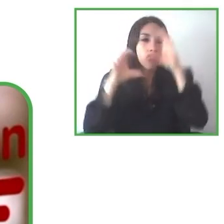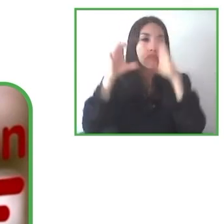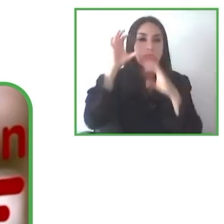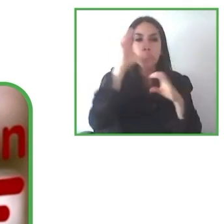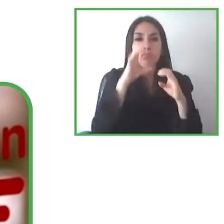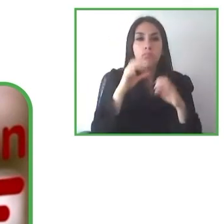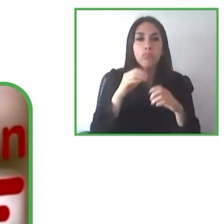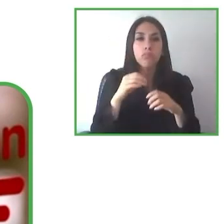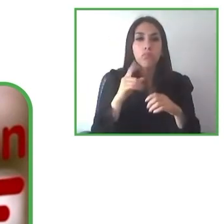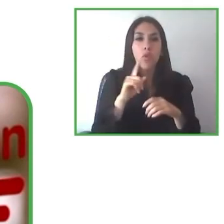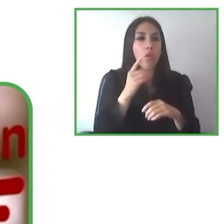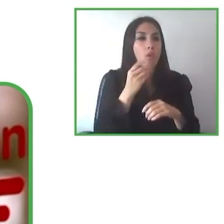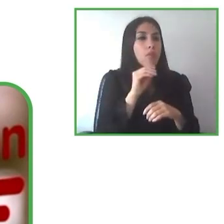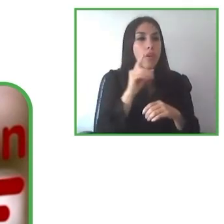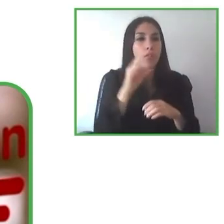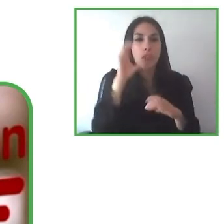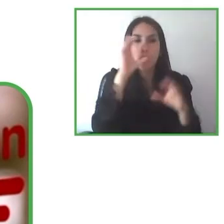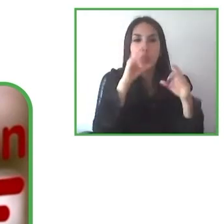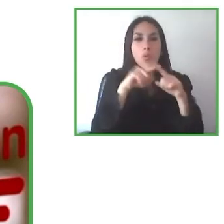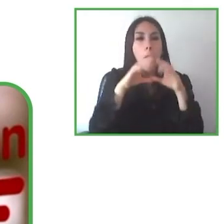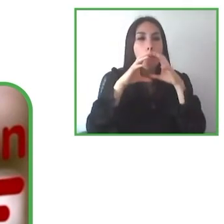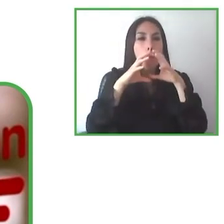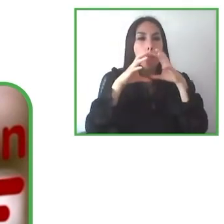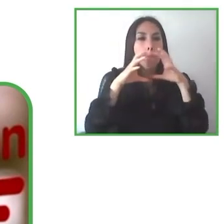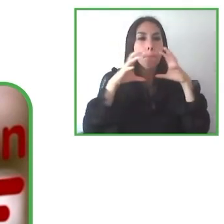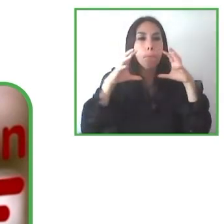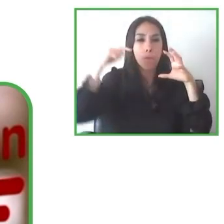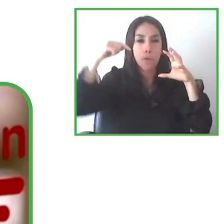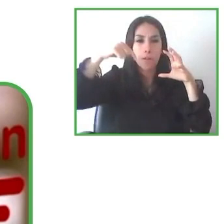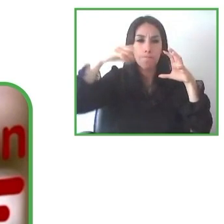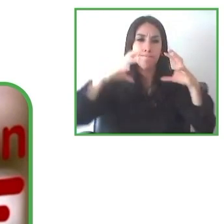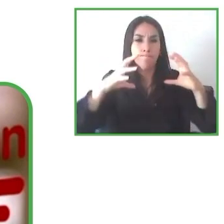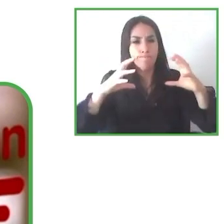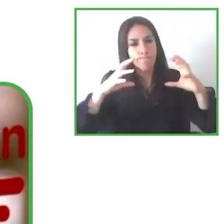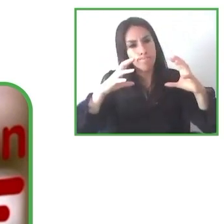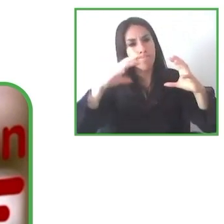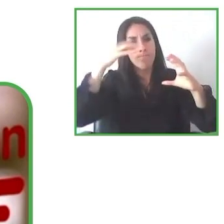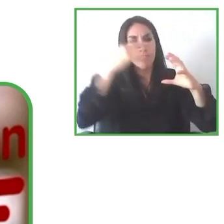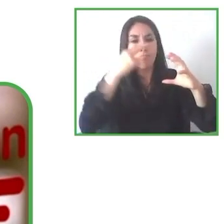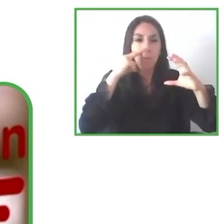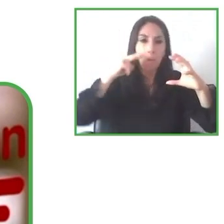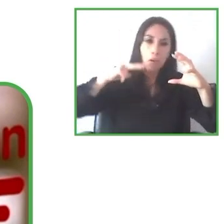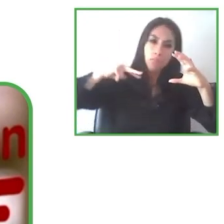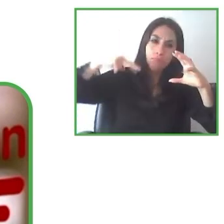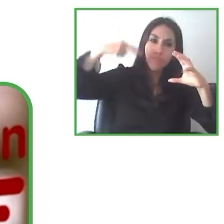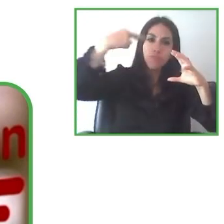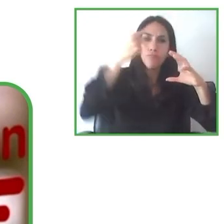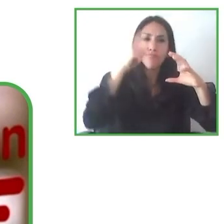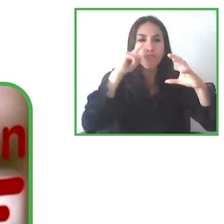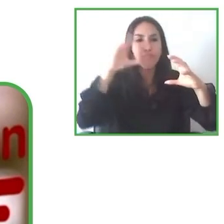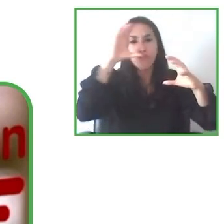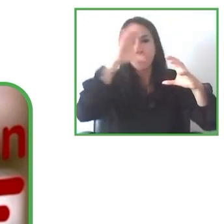And I really believe that nothing should stop. People could dream of new adventures and interesting places,